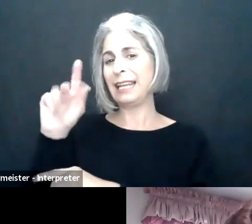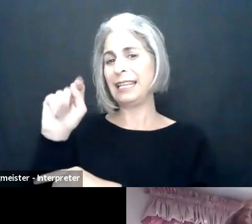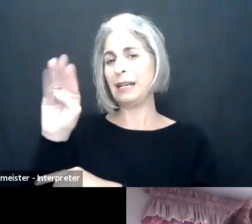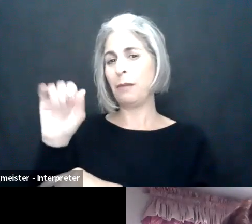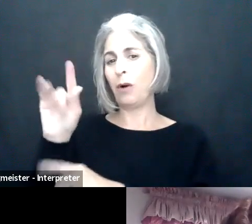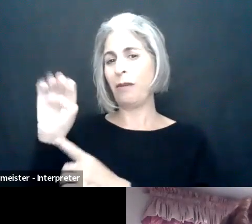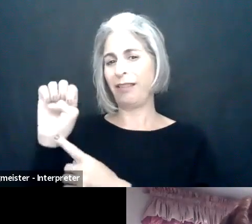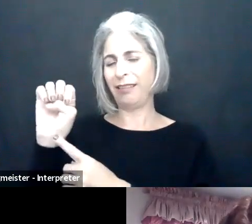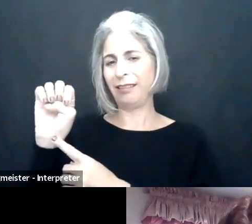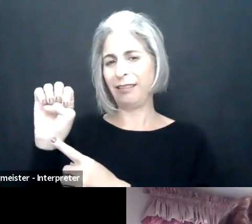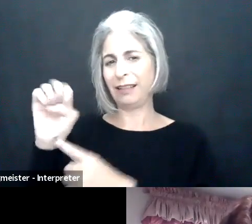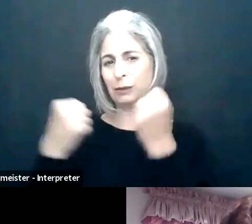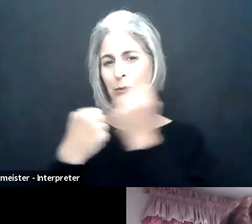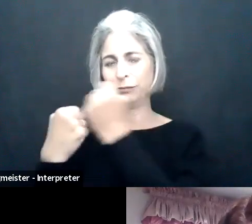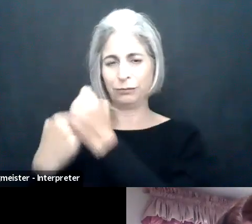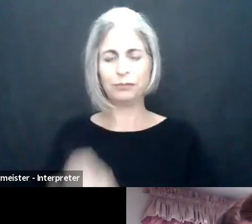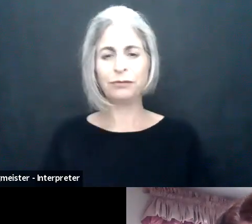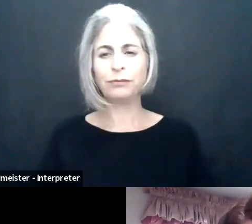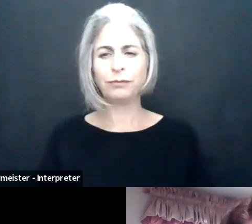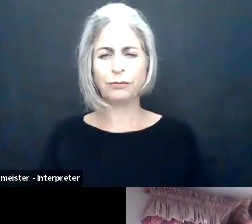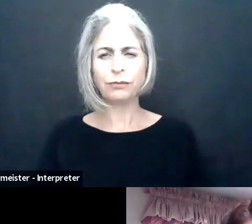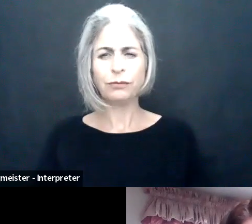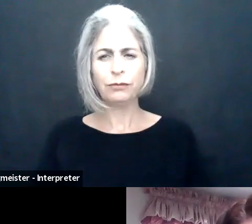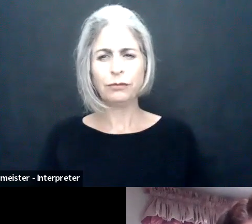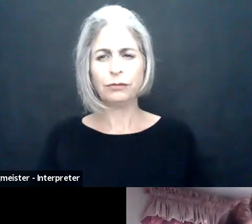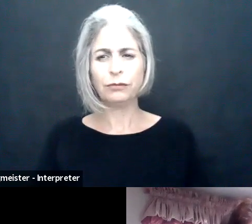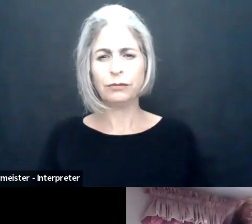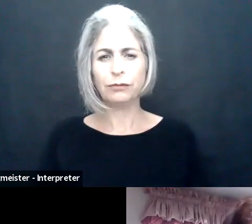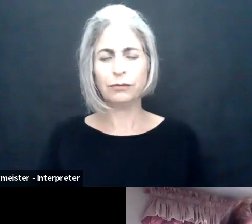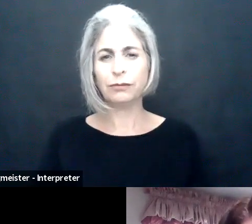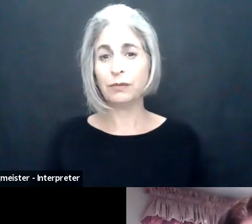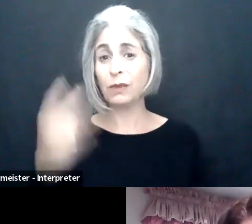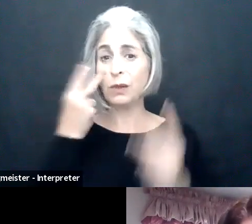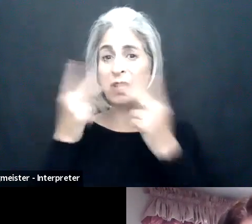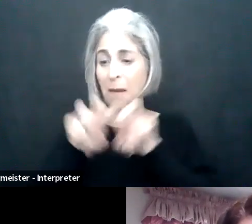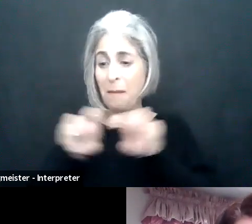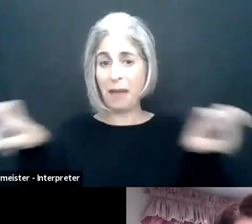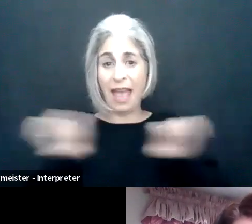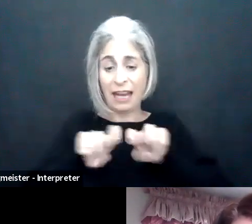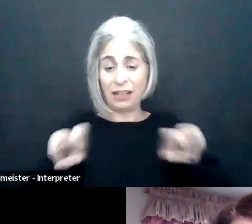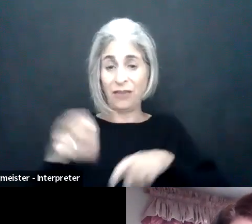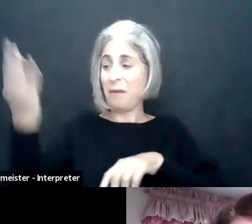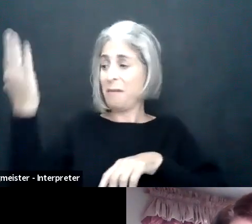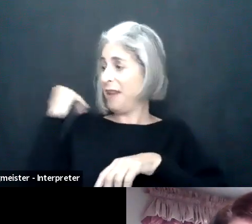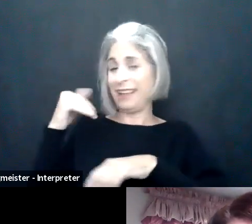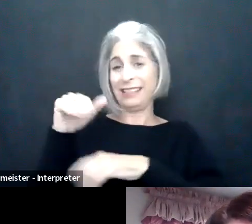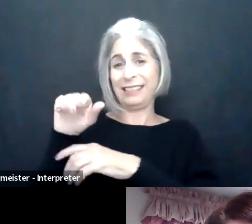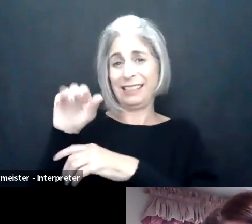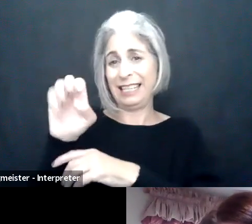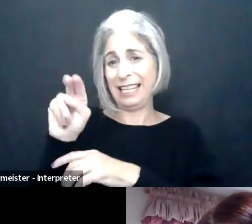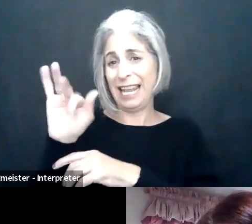Sam: Today's virtual leadership briefing is brought to us by AT&T and T mobile.